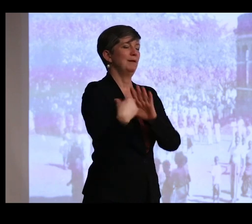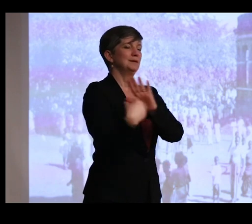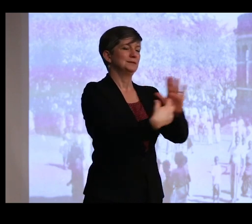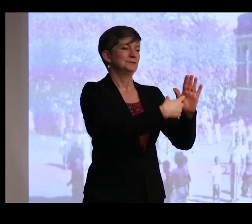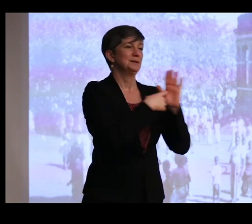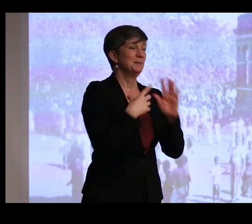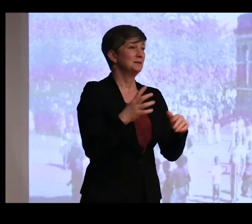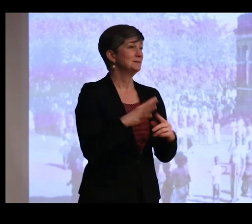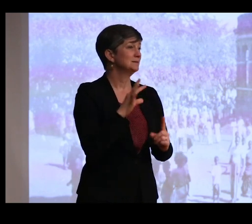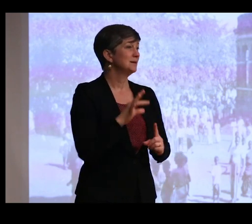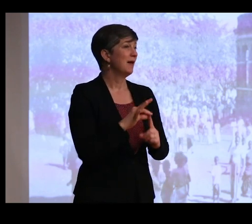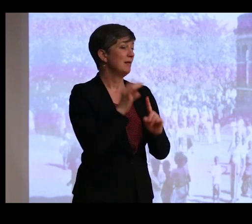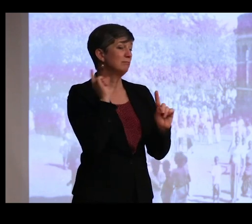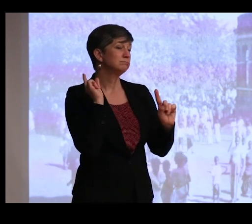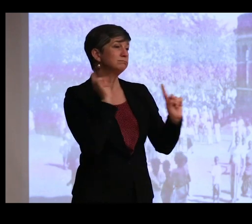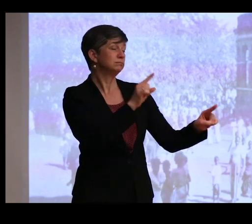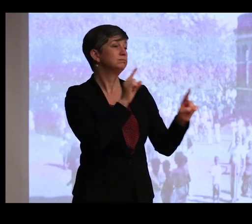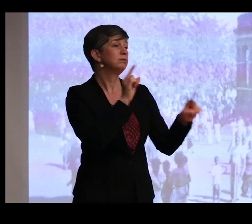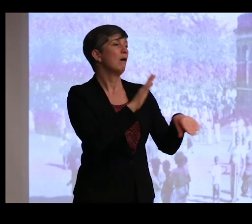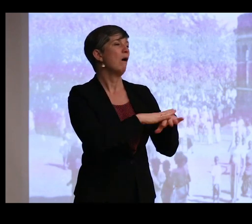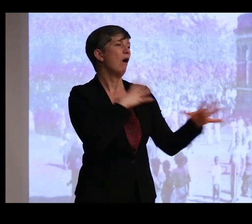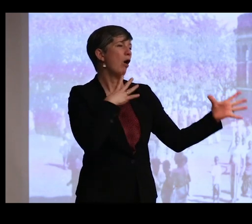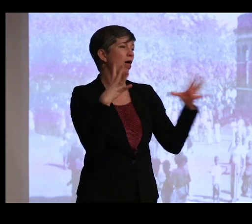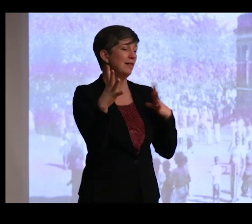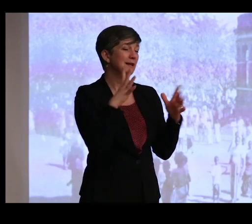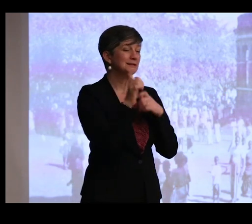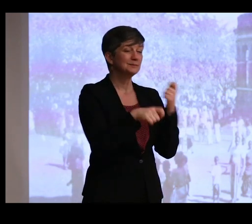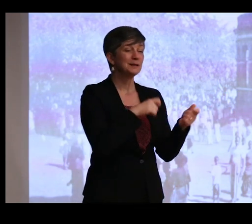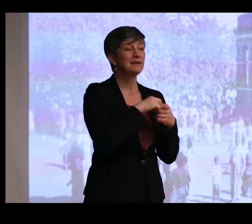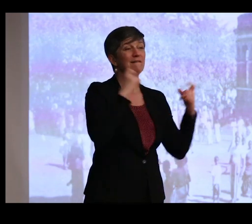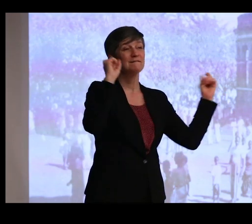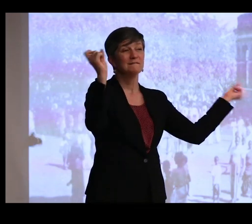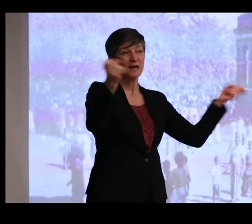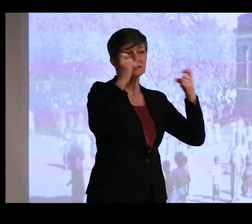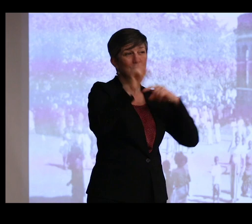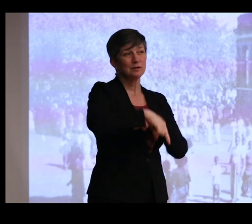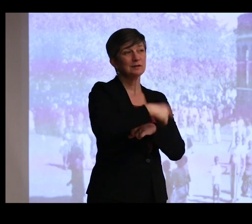And they especially came on holiday, specifically the festival day of Kaanam Pongal,